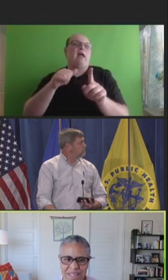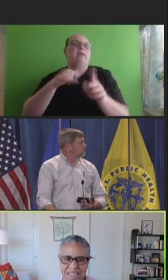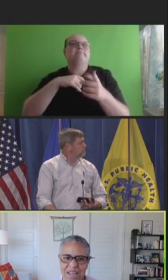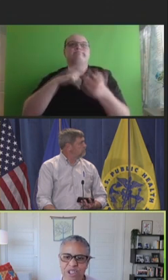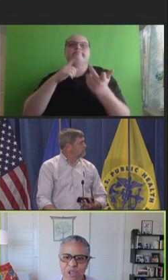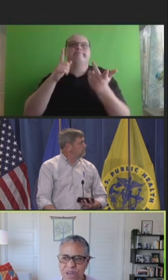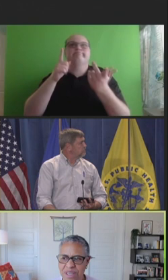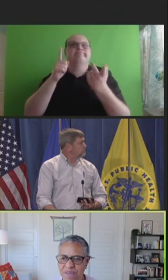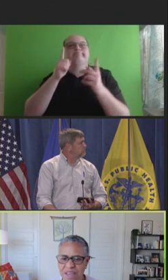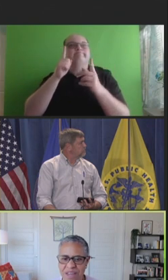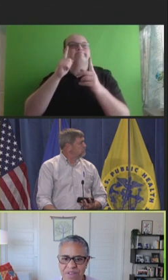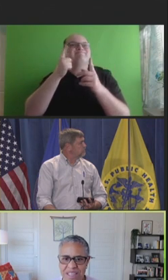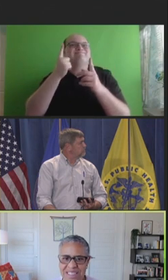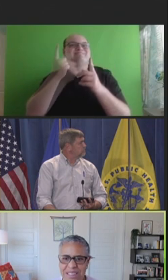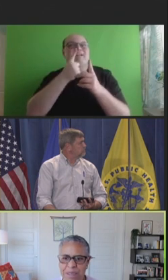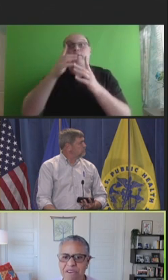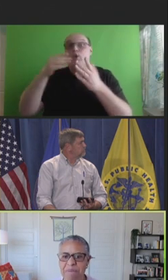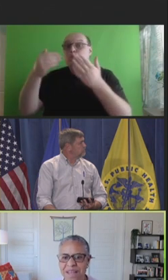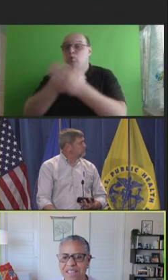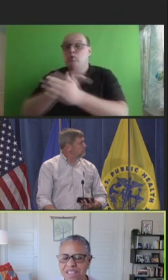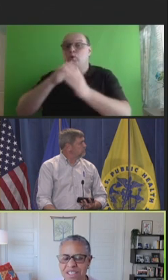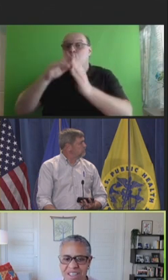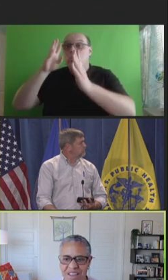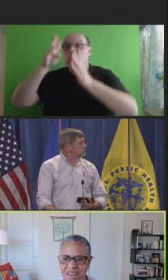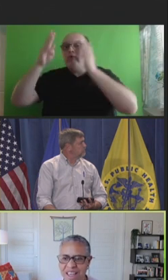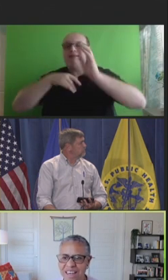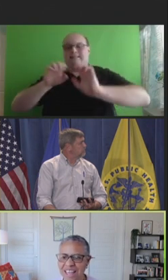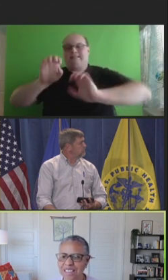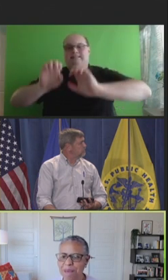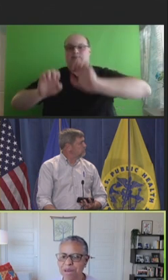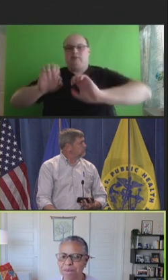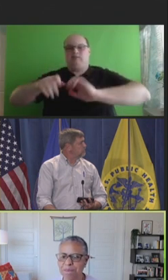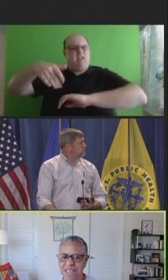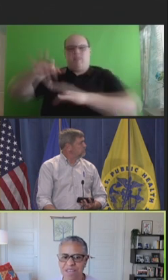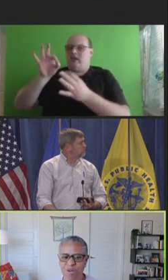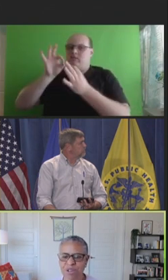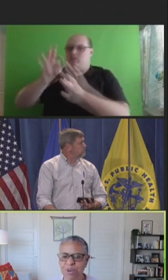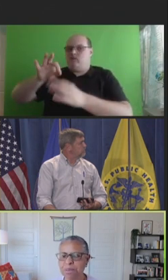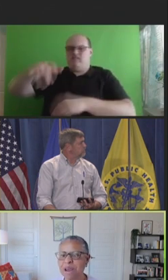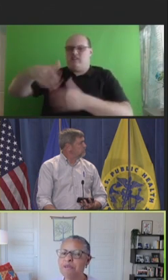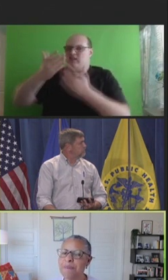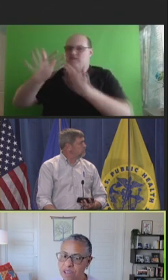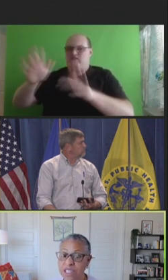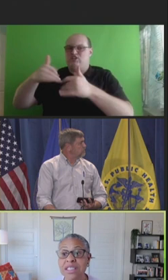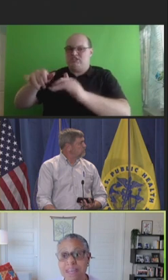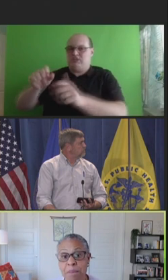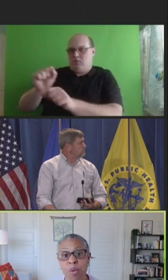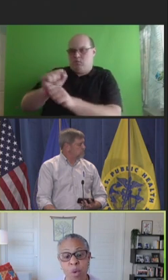sounds new or innovative, it's experimental and hence, about to be used to experiment